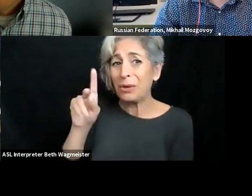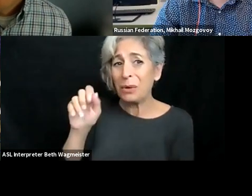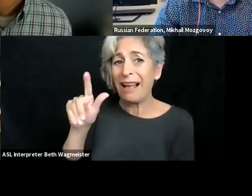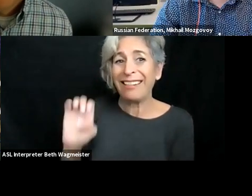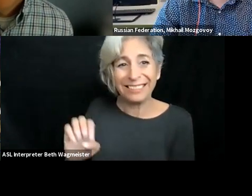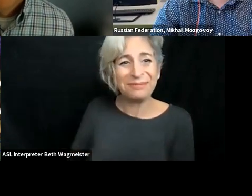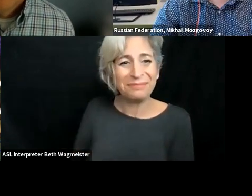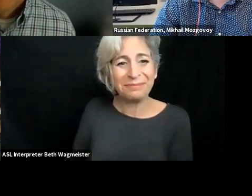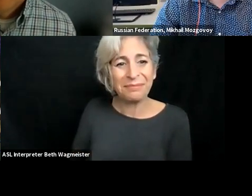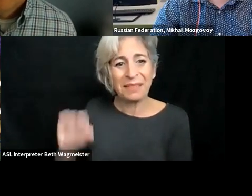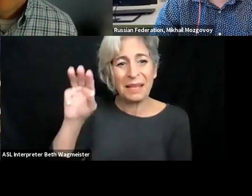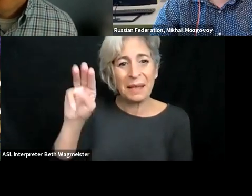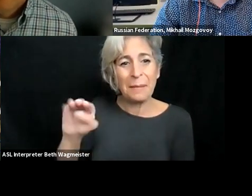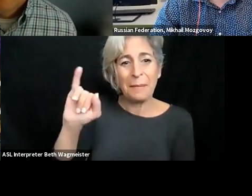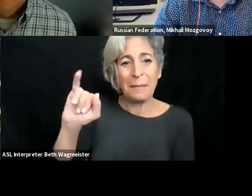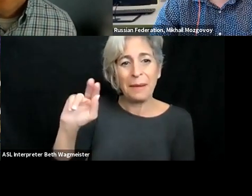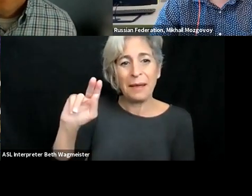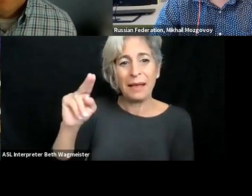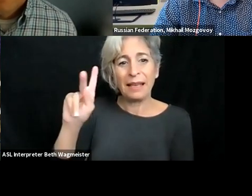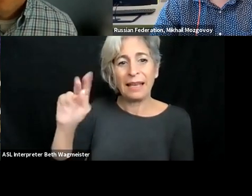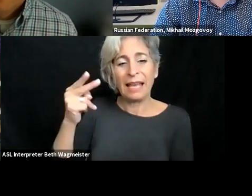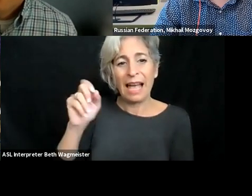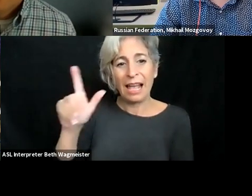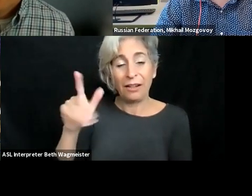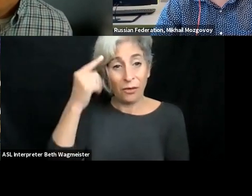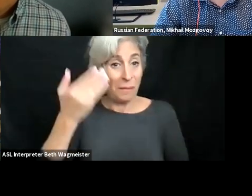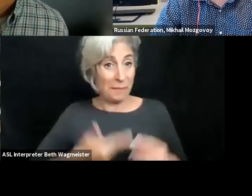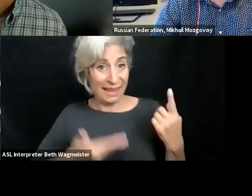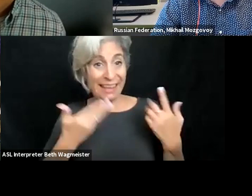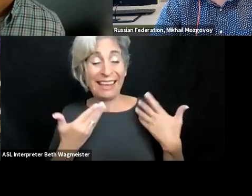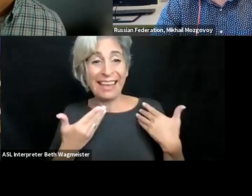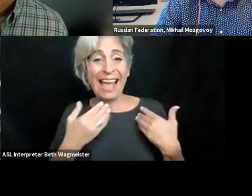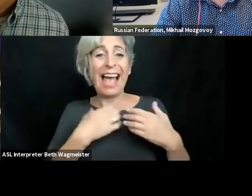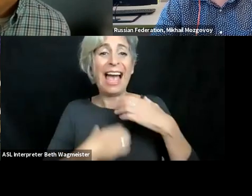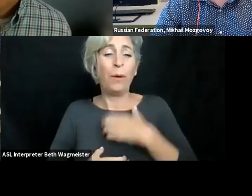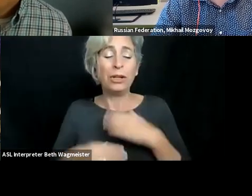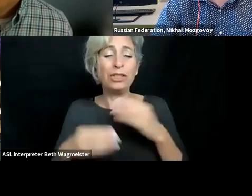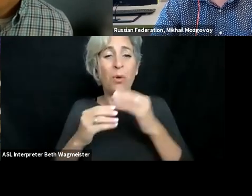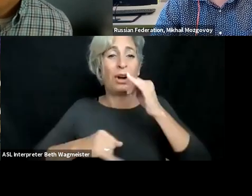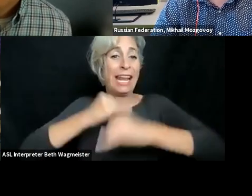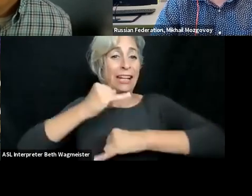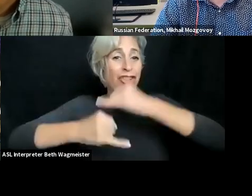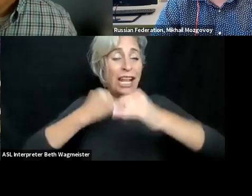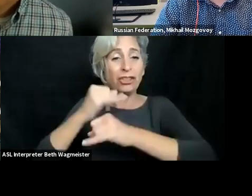Than ks much, Kyle. And Mikhail?